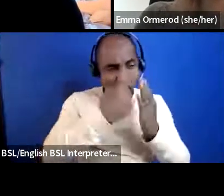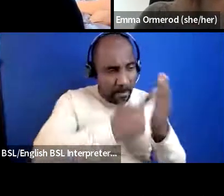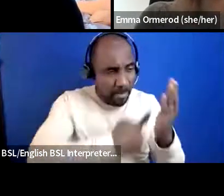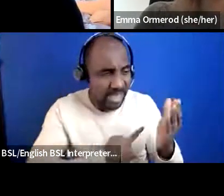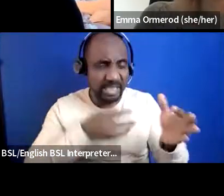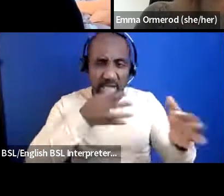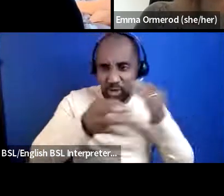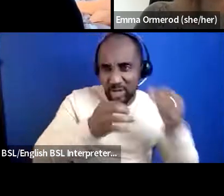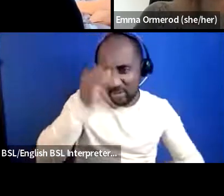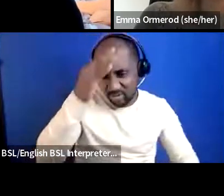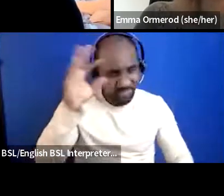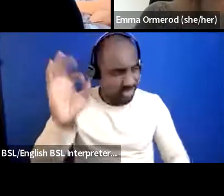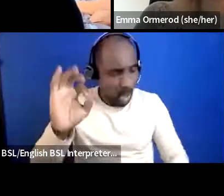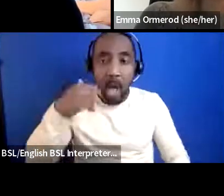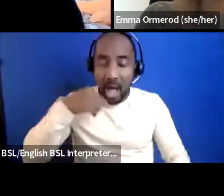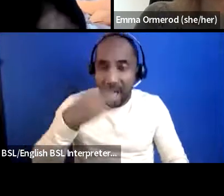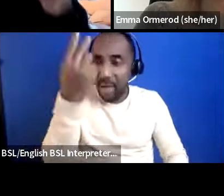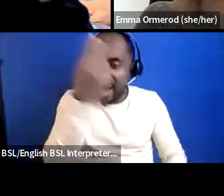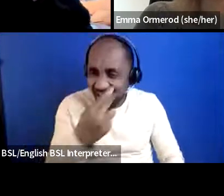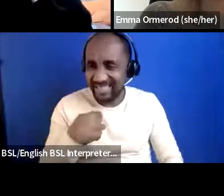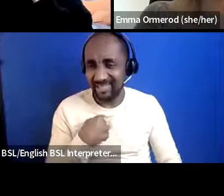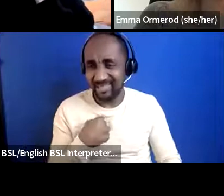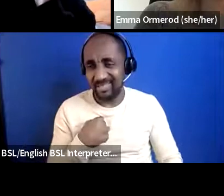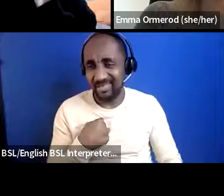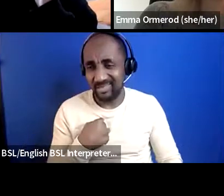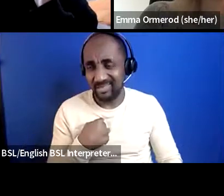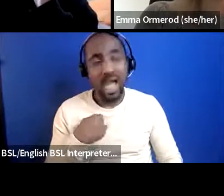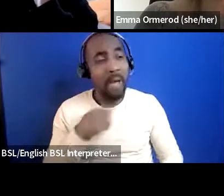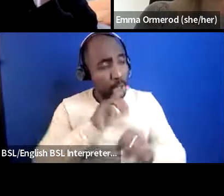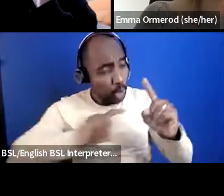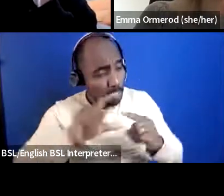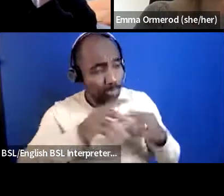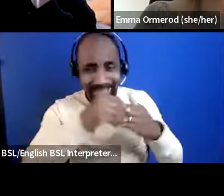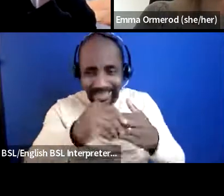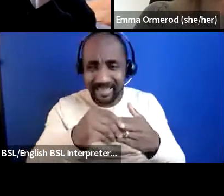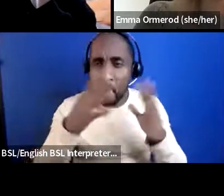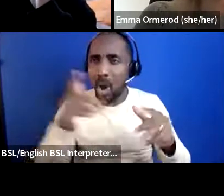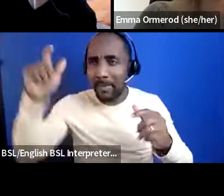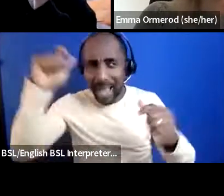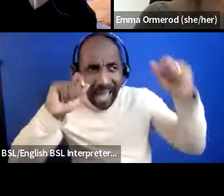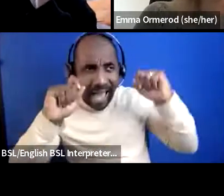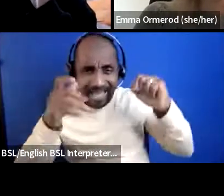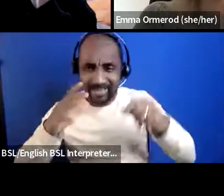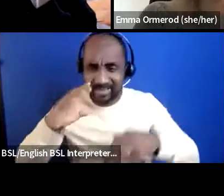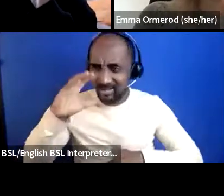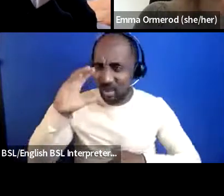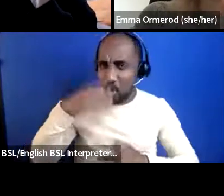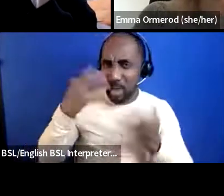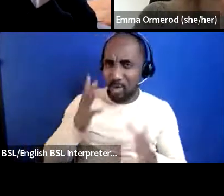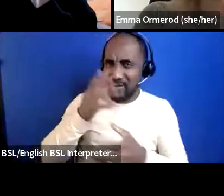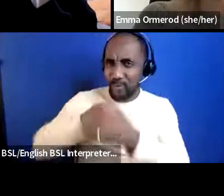being or i'm an artist or i'm a community leader that's like extra labour that you should be doing